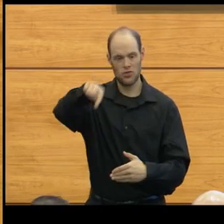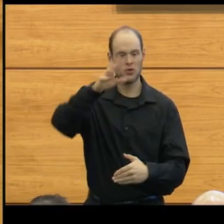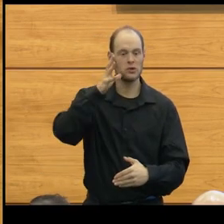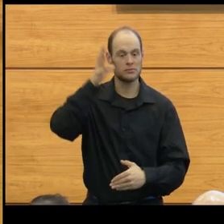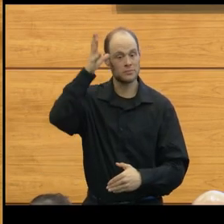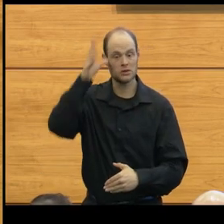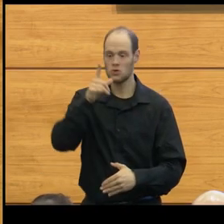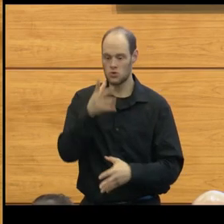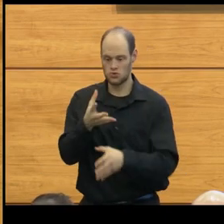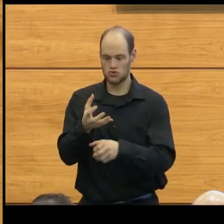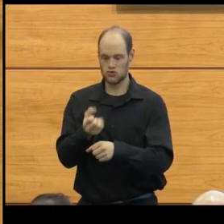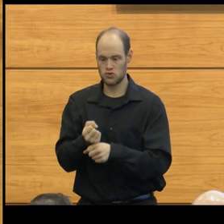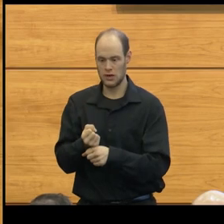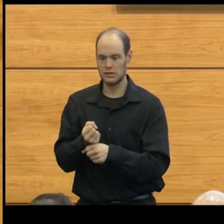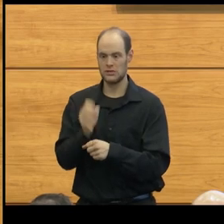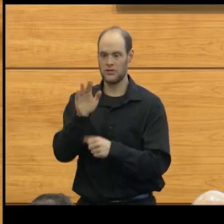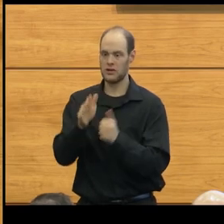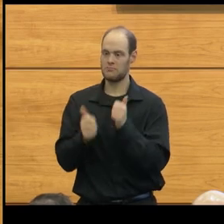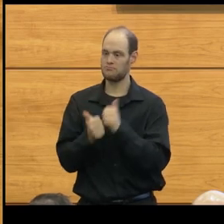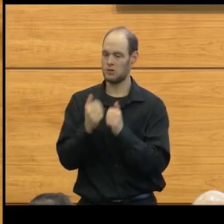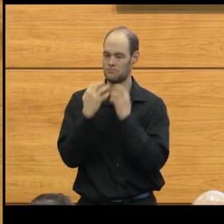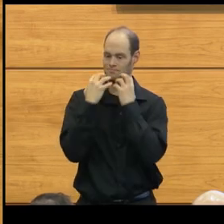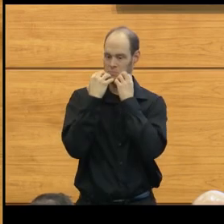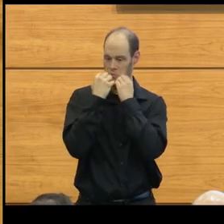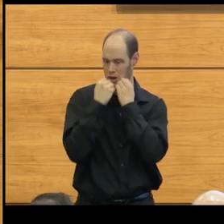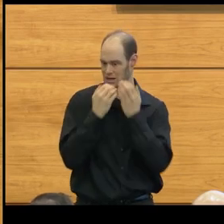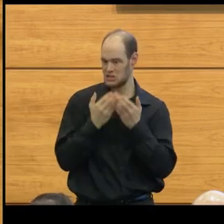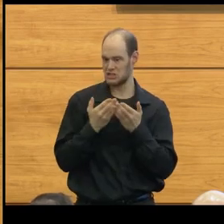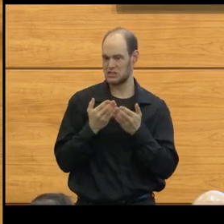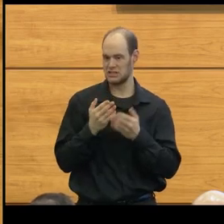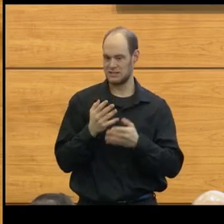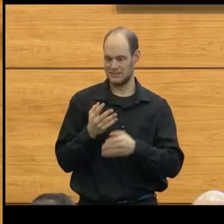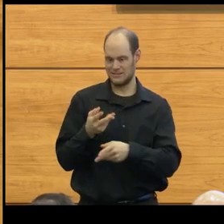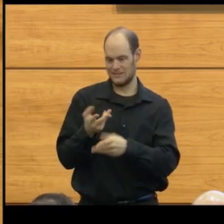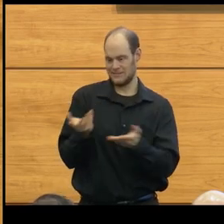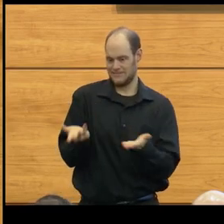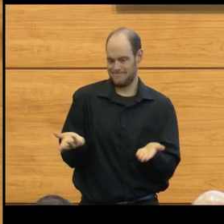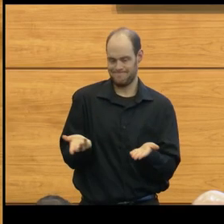that entrusted their most precious item, their child, the person they cared about